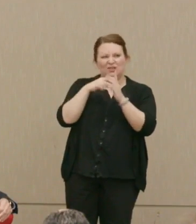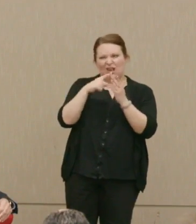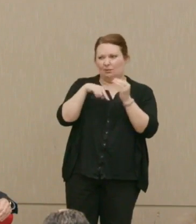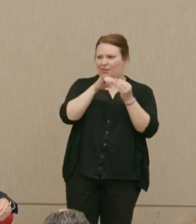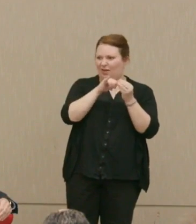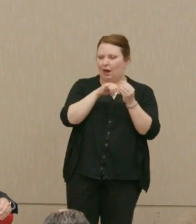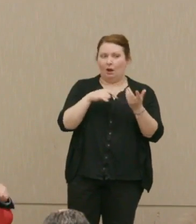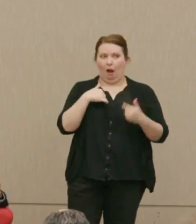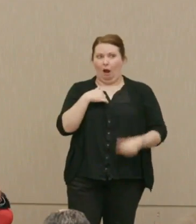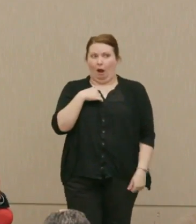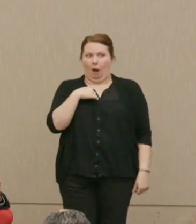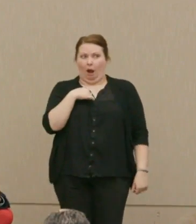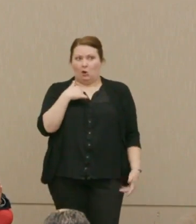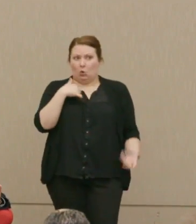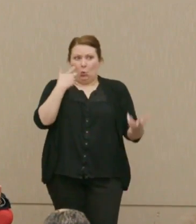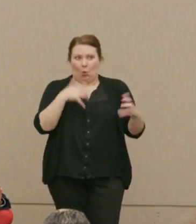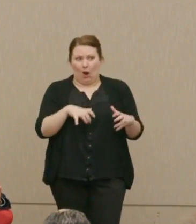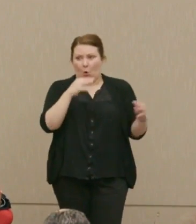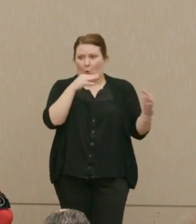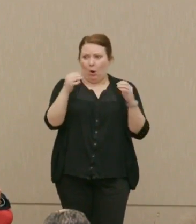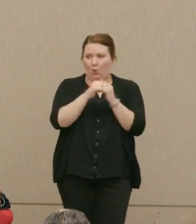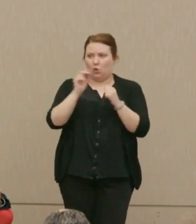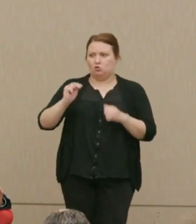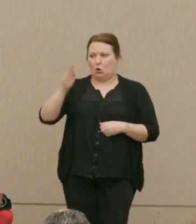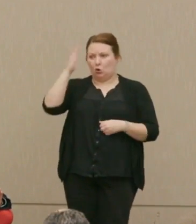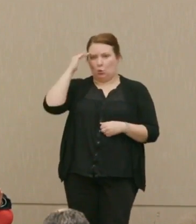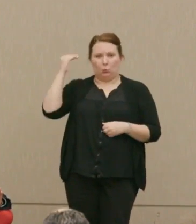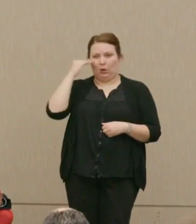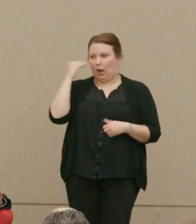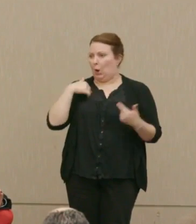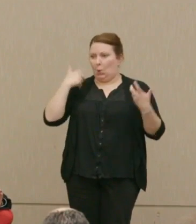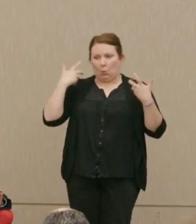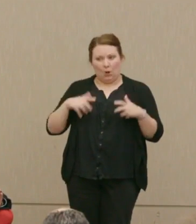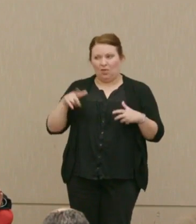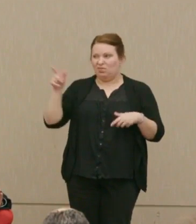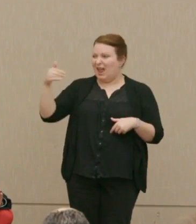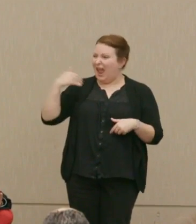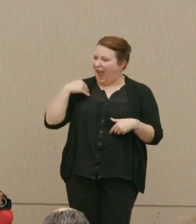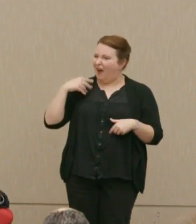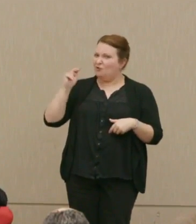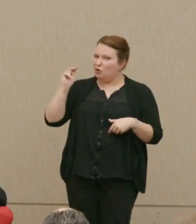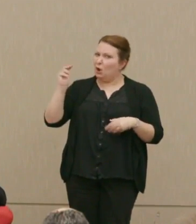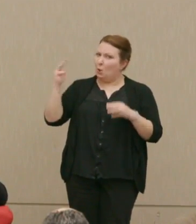I do not want war with North Korea, a nuclear weapons state.